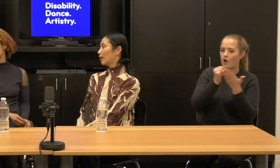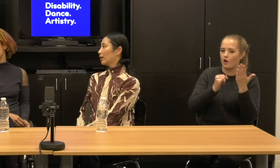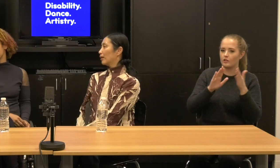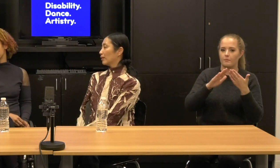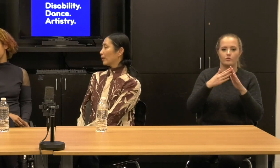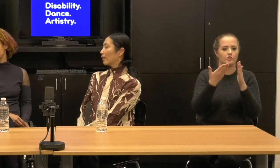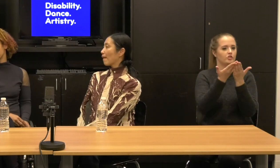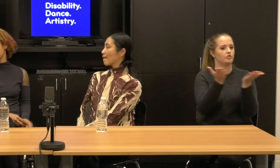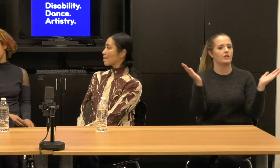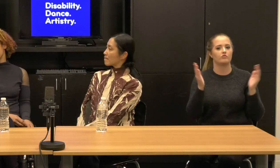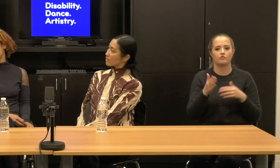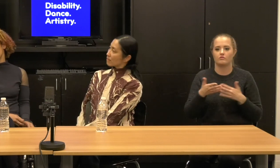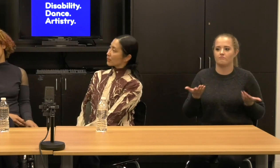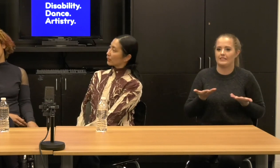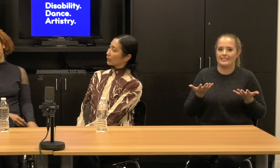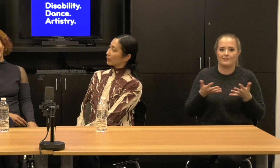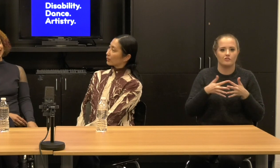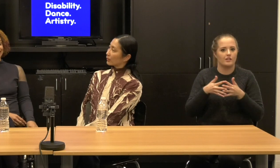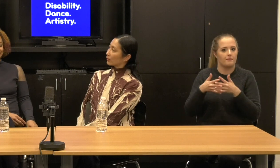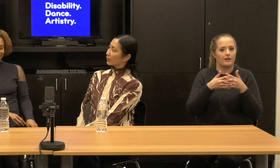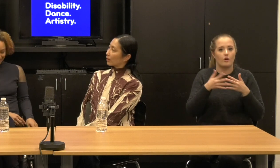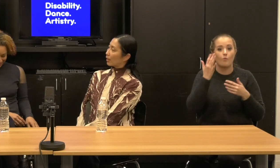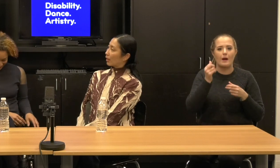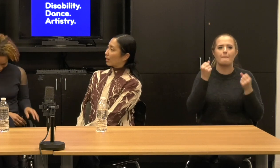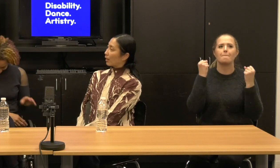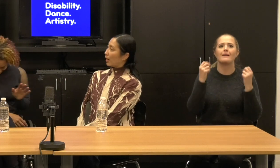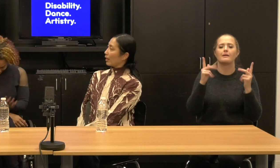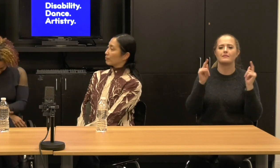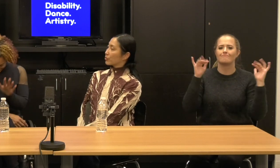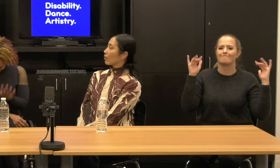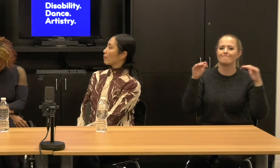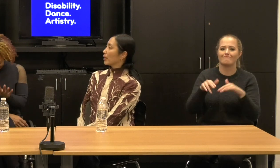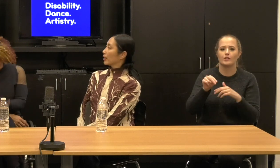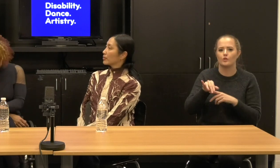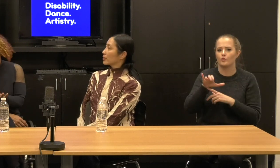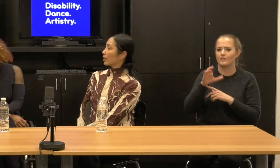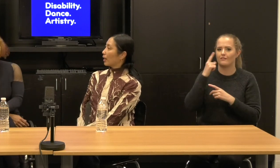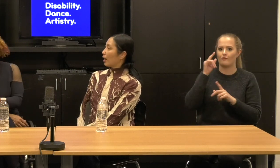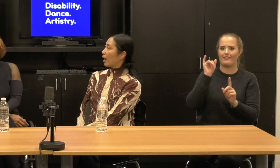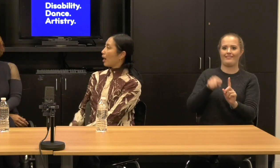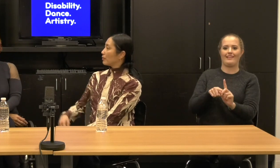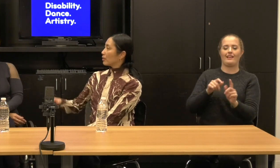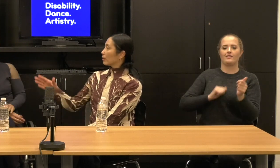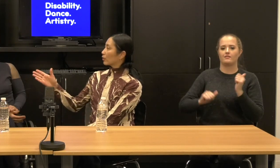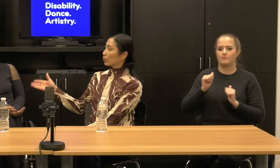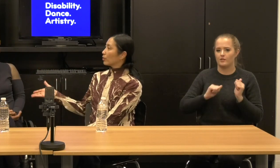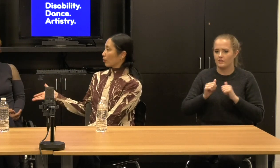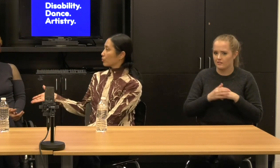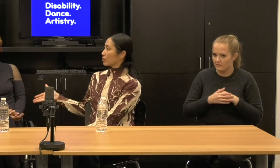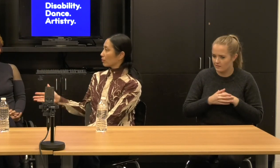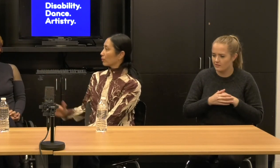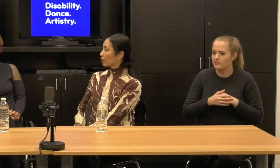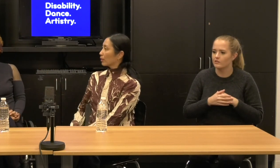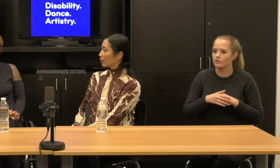because so many people came to New York to see this and the that before and after moment